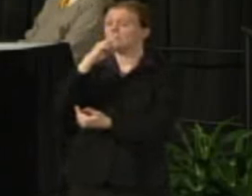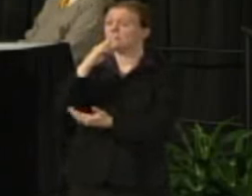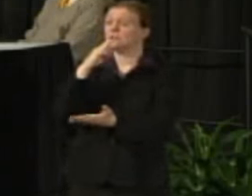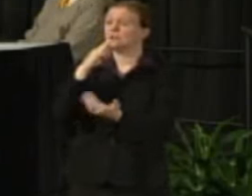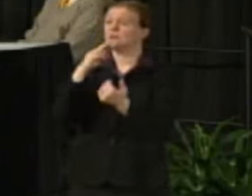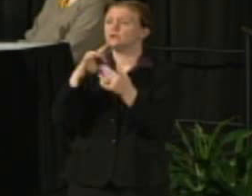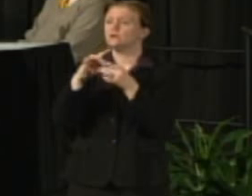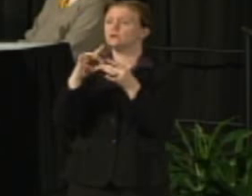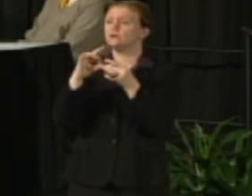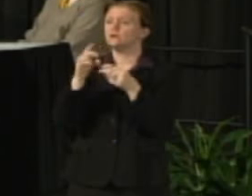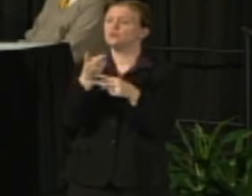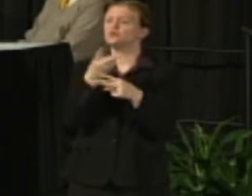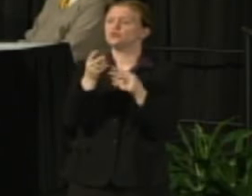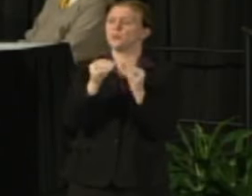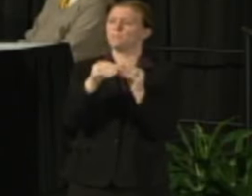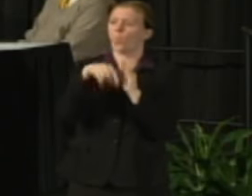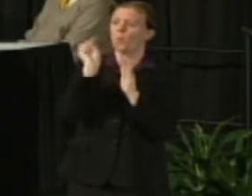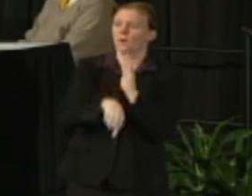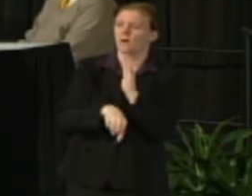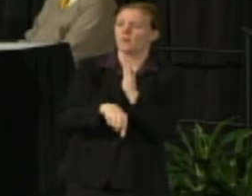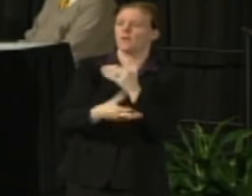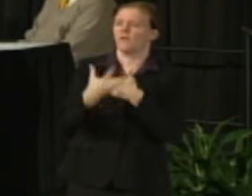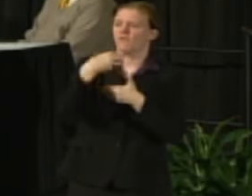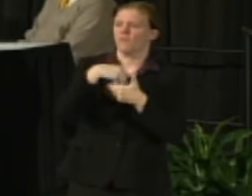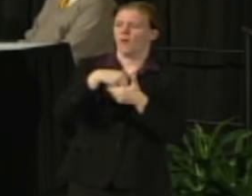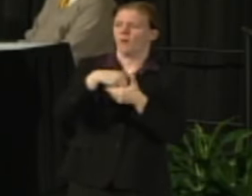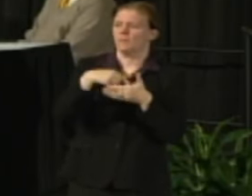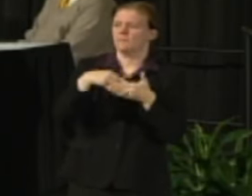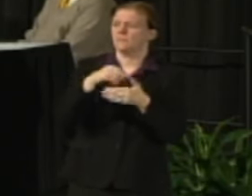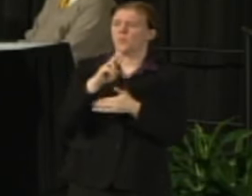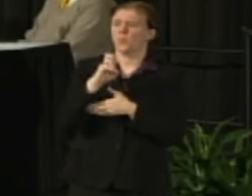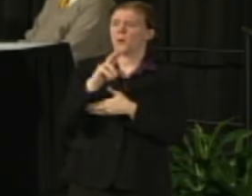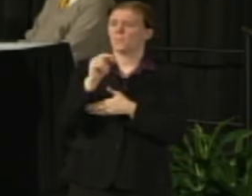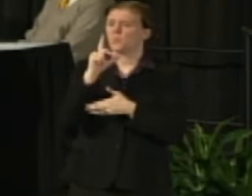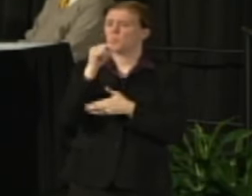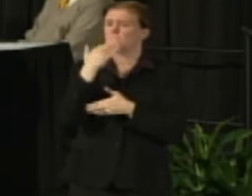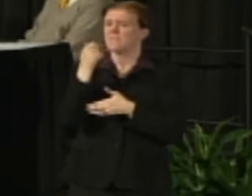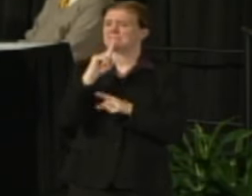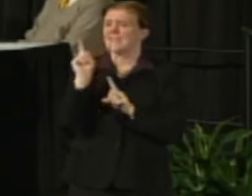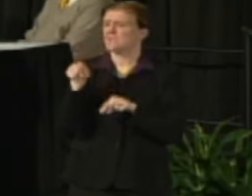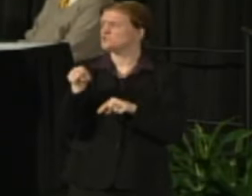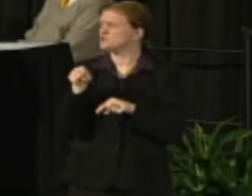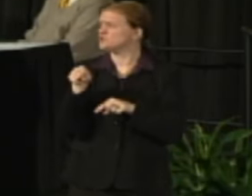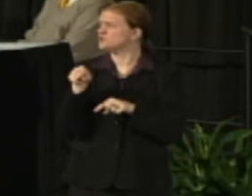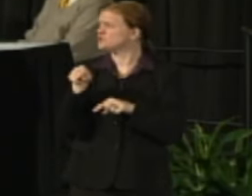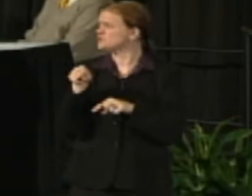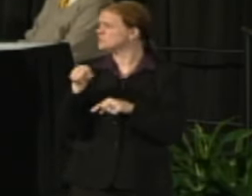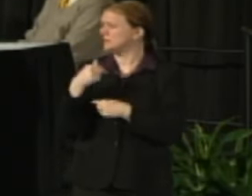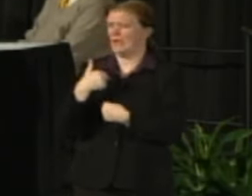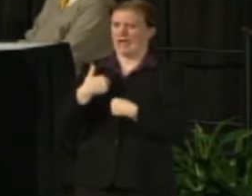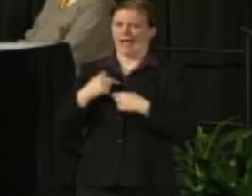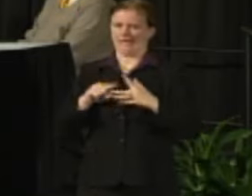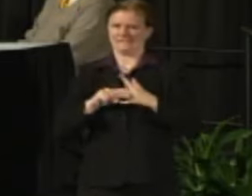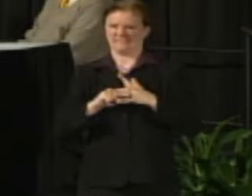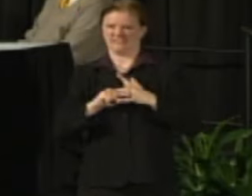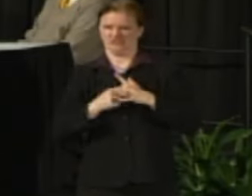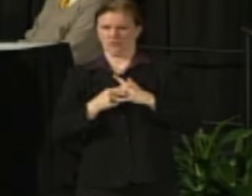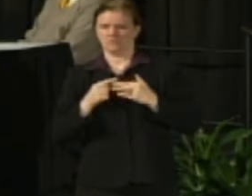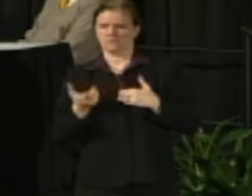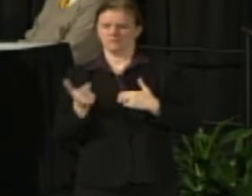to because I think you've both been more closely involved. Robin who would be best able to answer that? Robin Van Harpen: I can start.